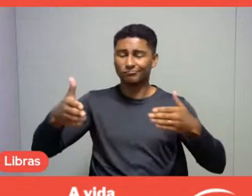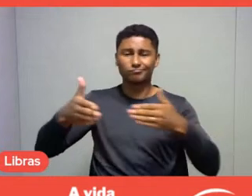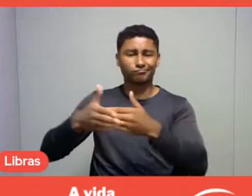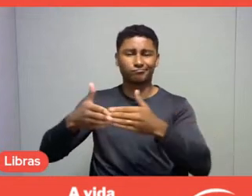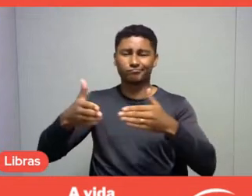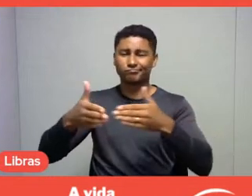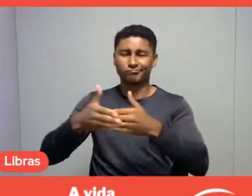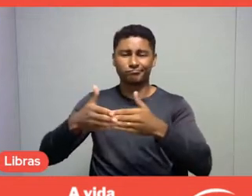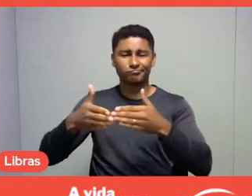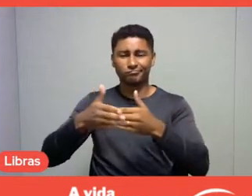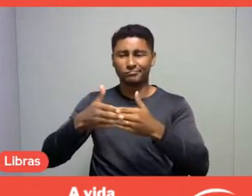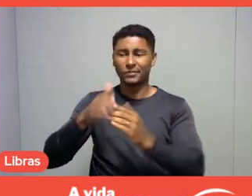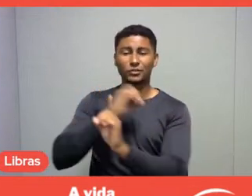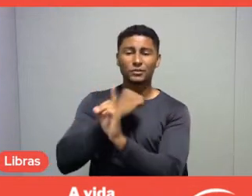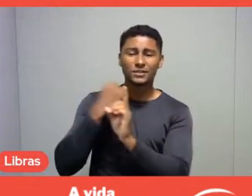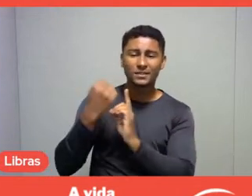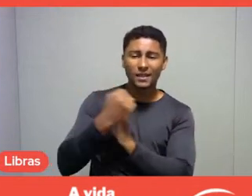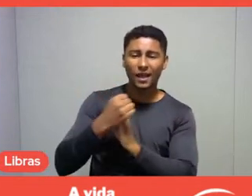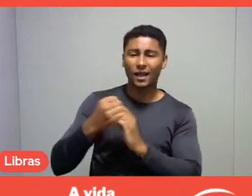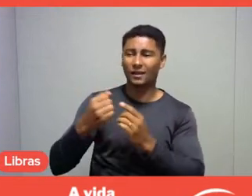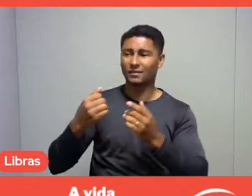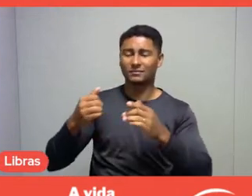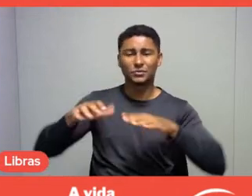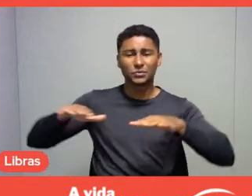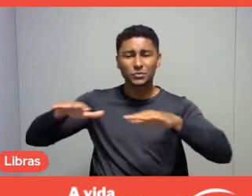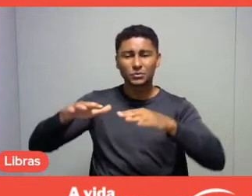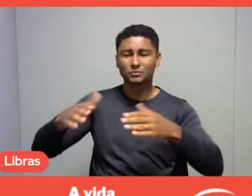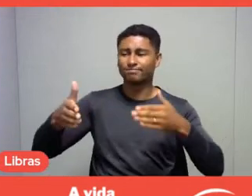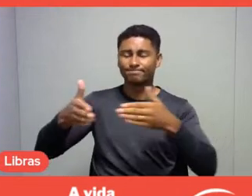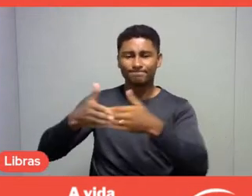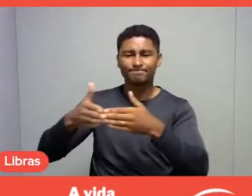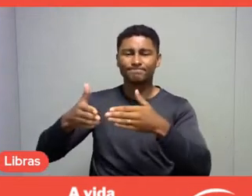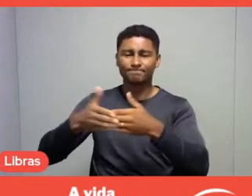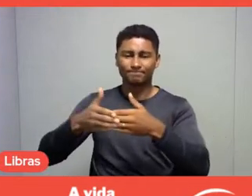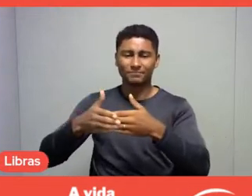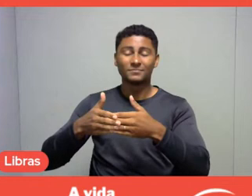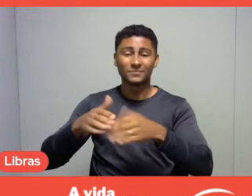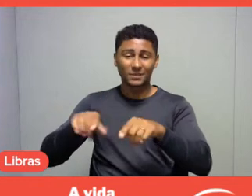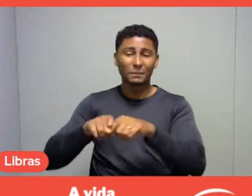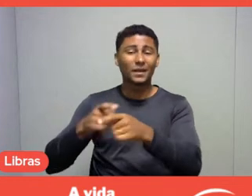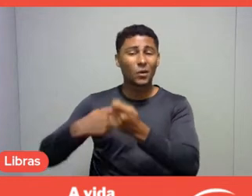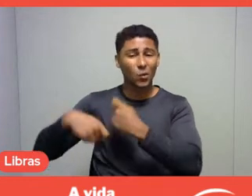physical barriers, geographic ones, economic barriers, cultural barriers.